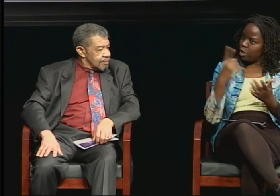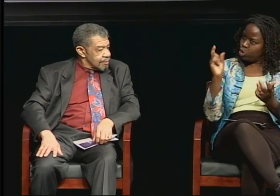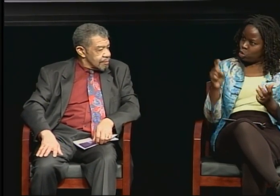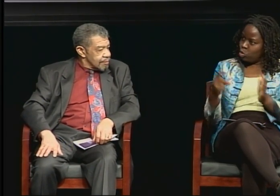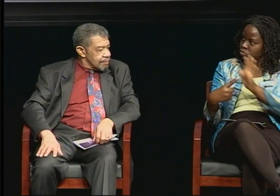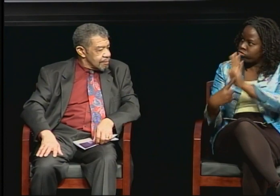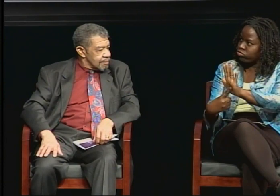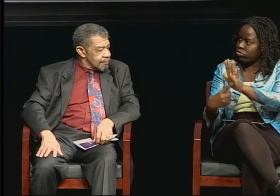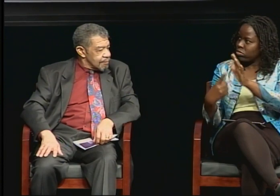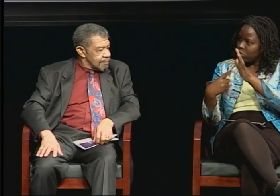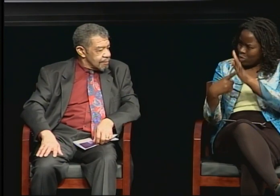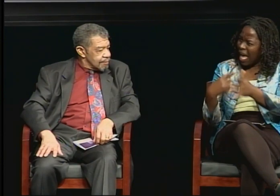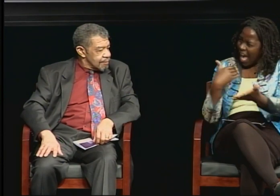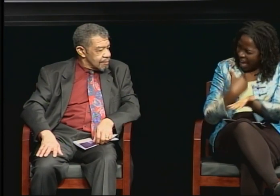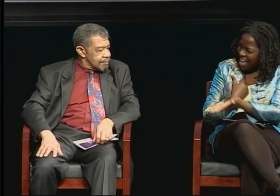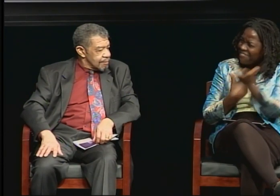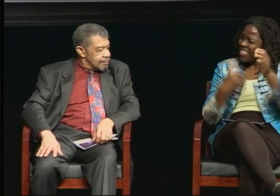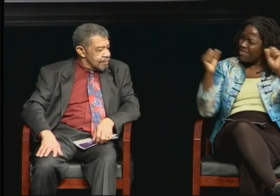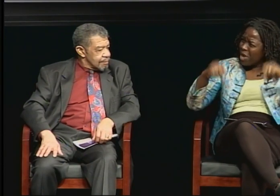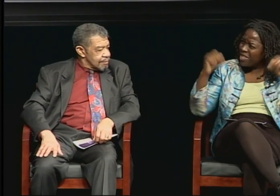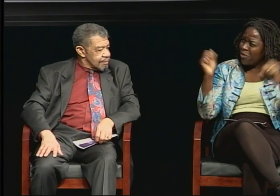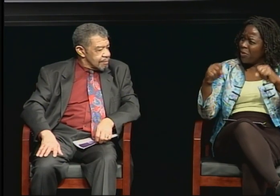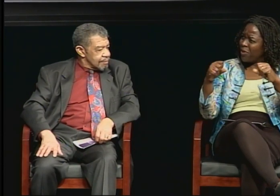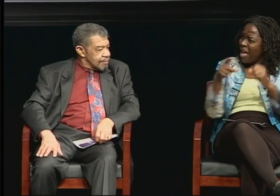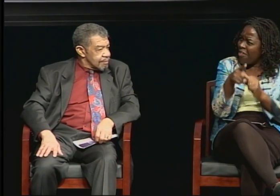Audism is still there. Discrimination is still there.